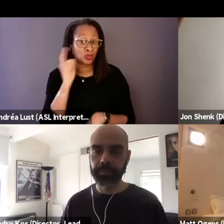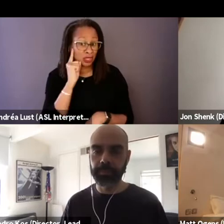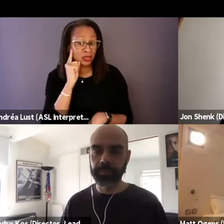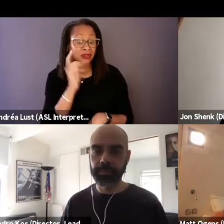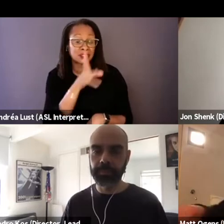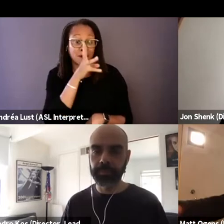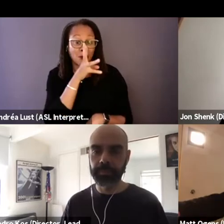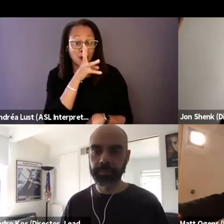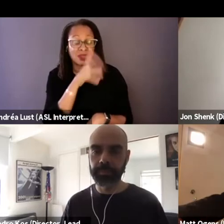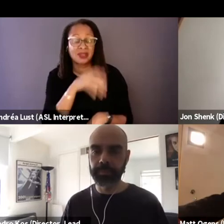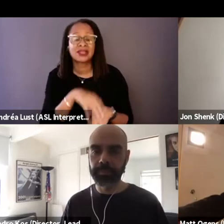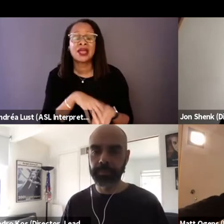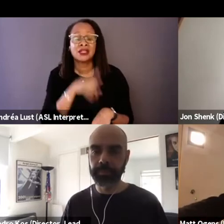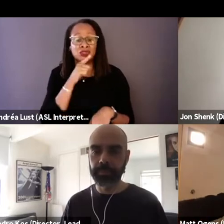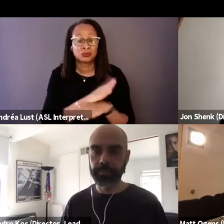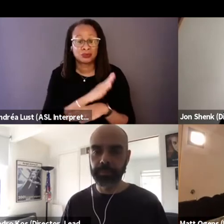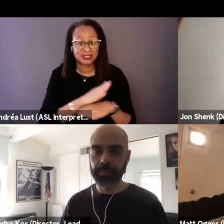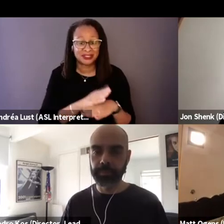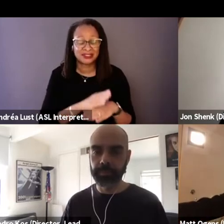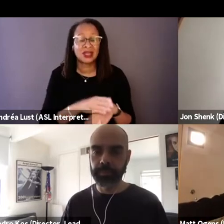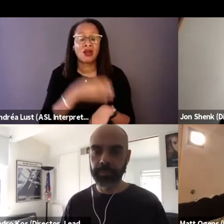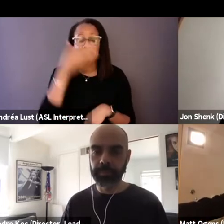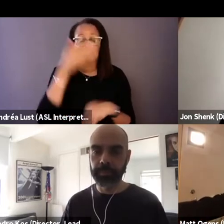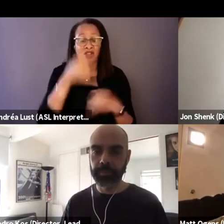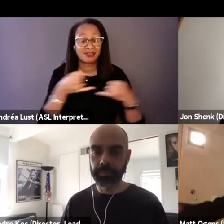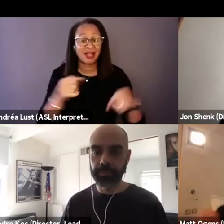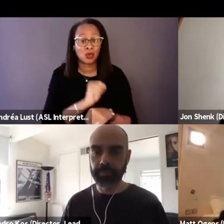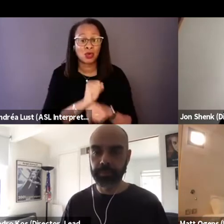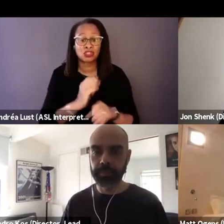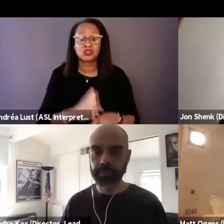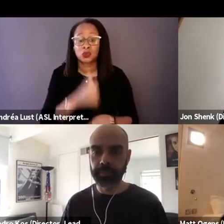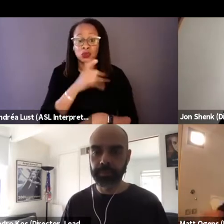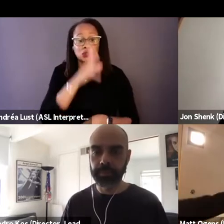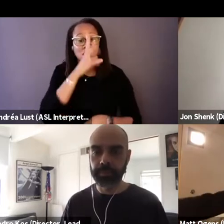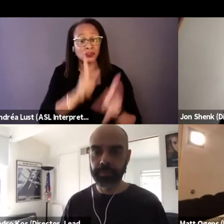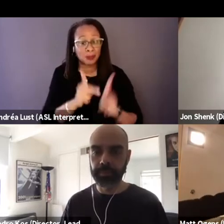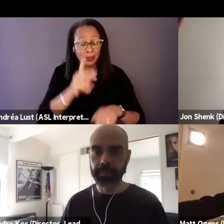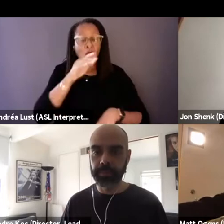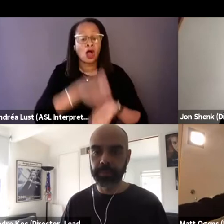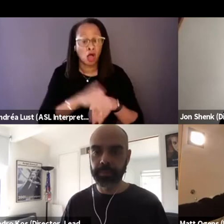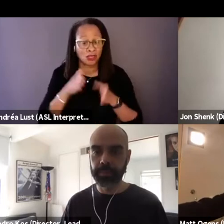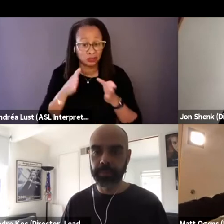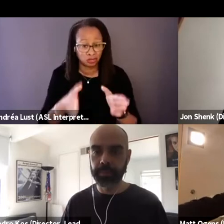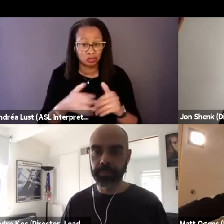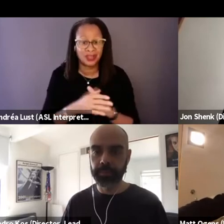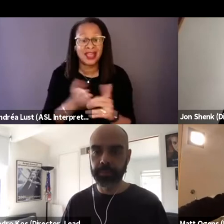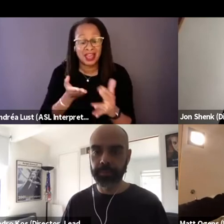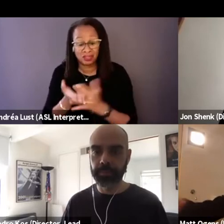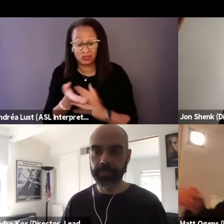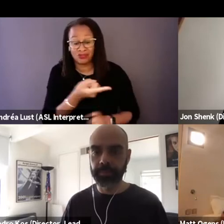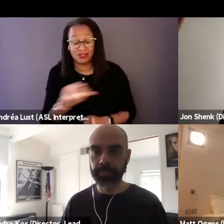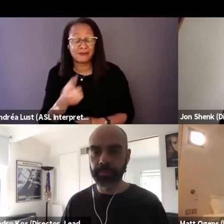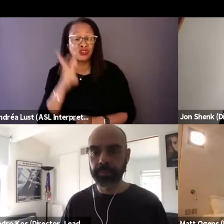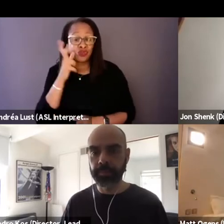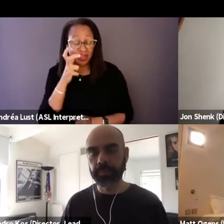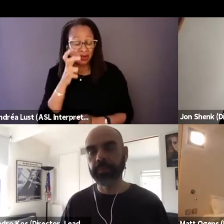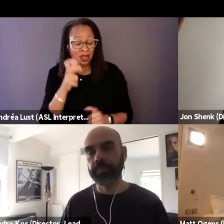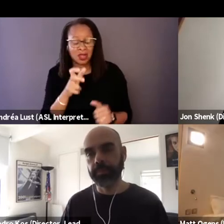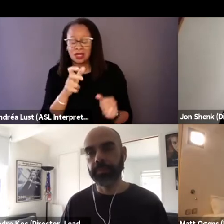are actually being spoken to frontline workers who are talking to folks on the streets, and through them you really just hear these incredible,